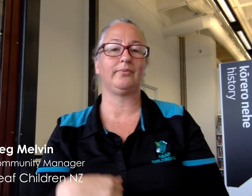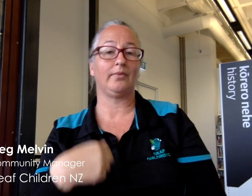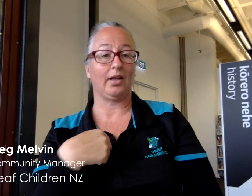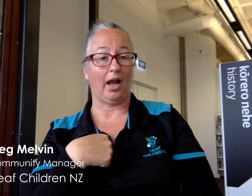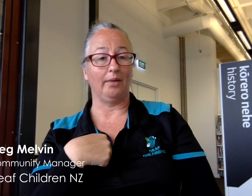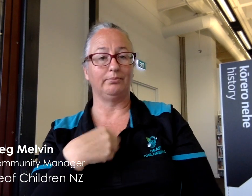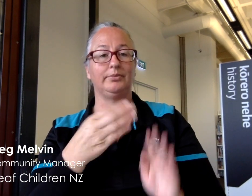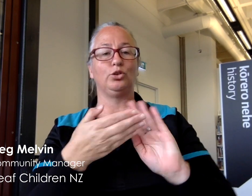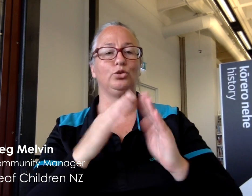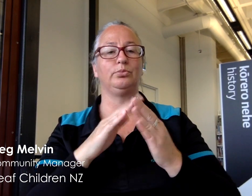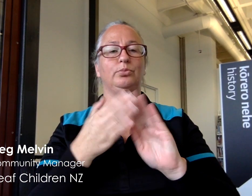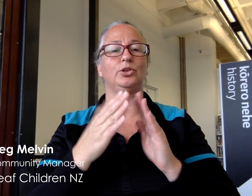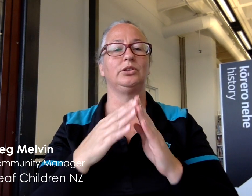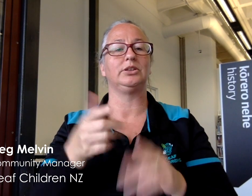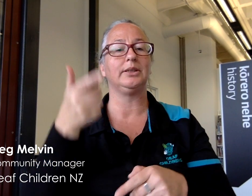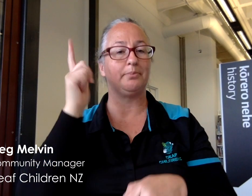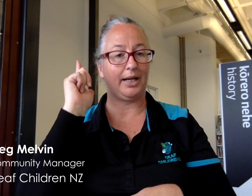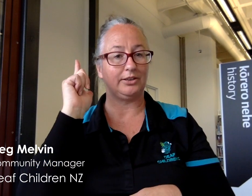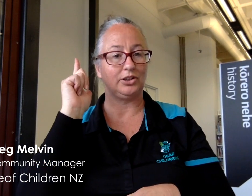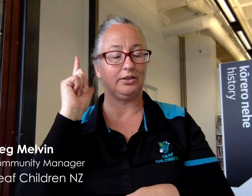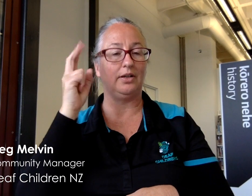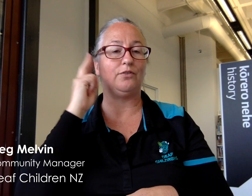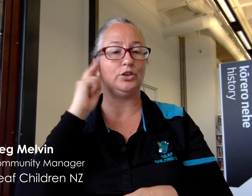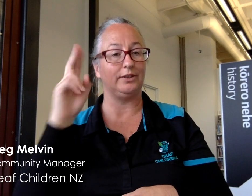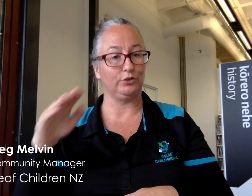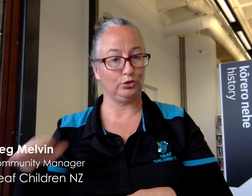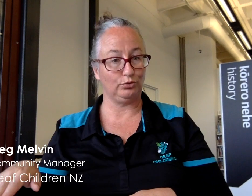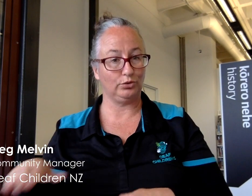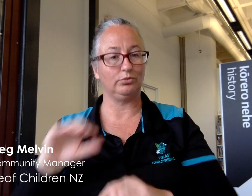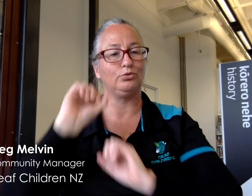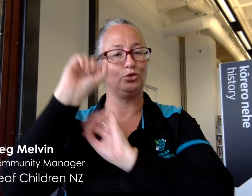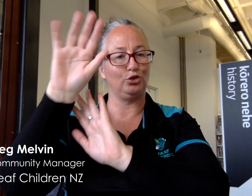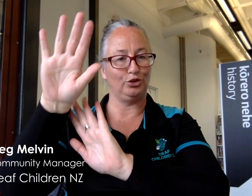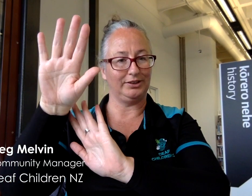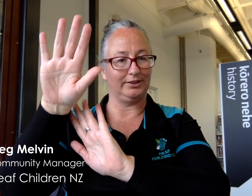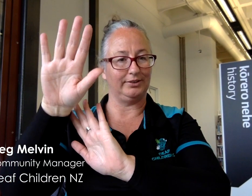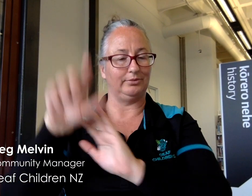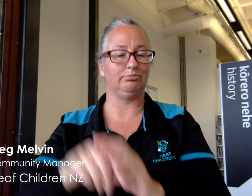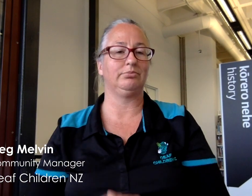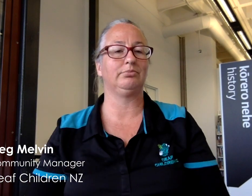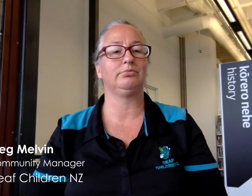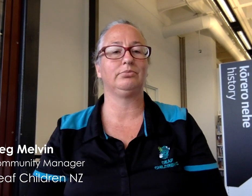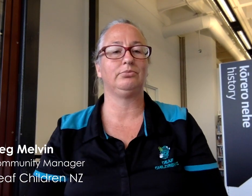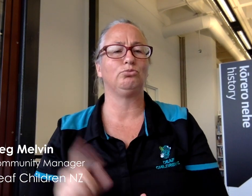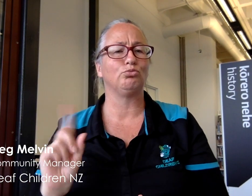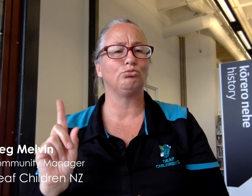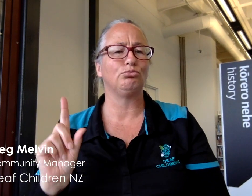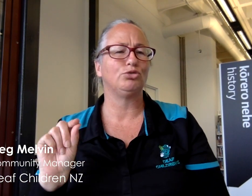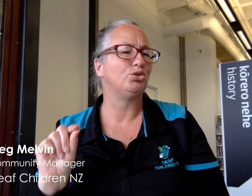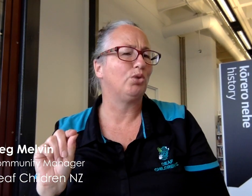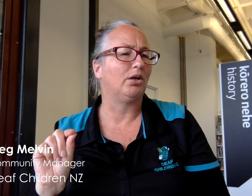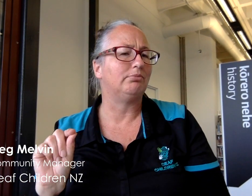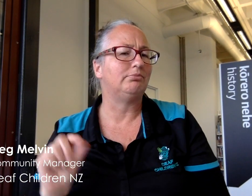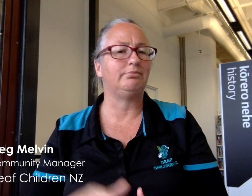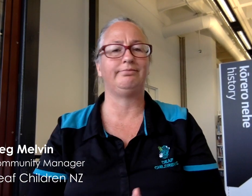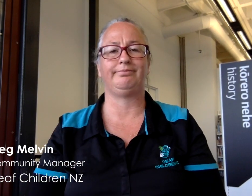I'm the Community Manager for Deaf Children NZ What does the Community Manager do?